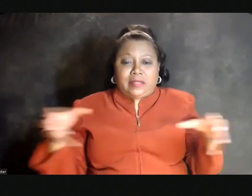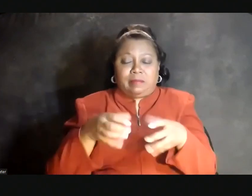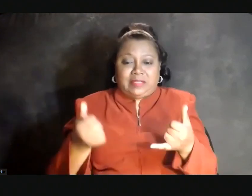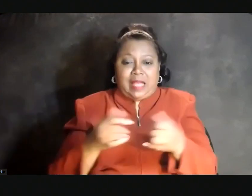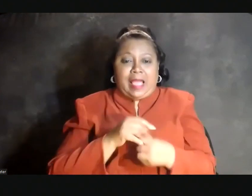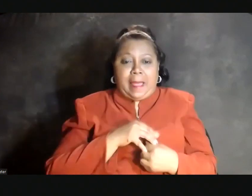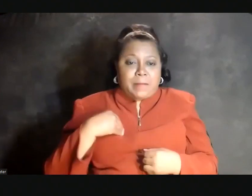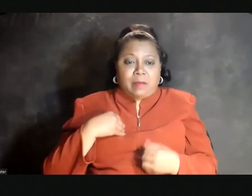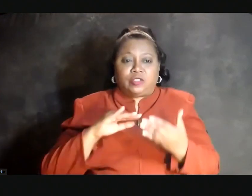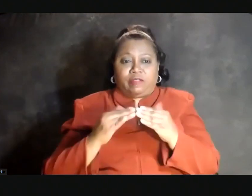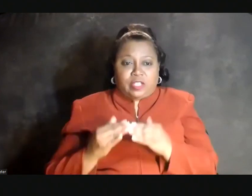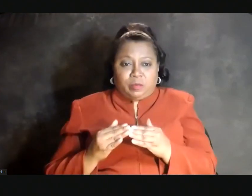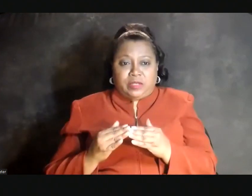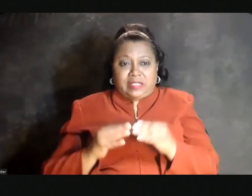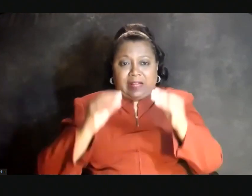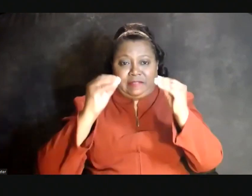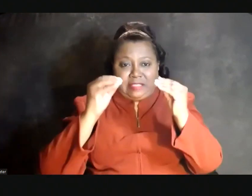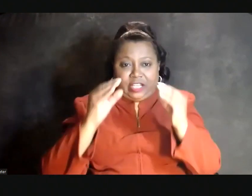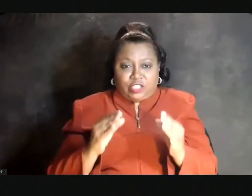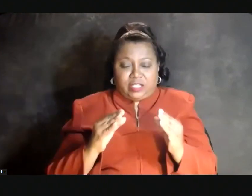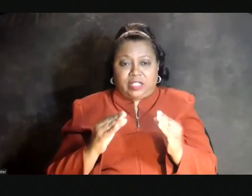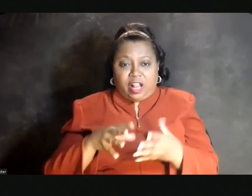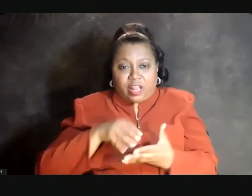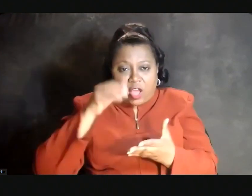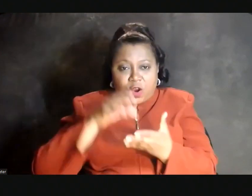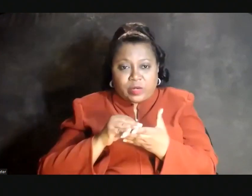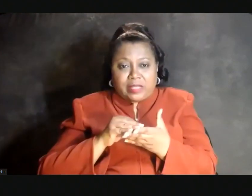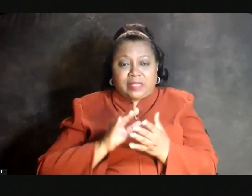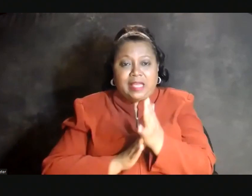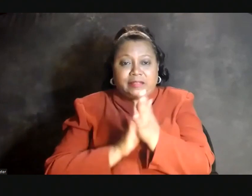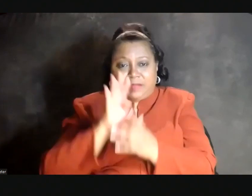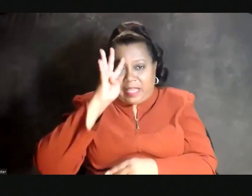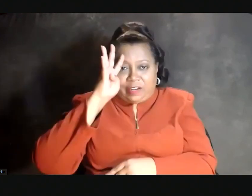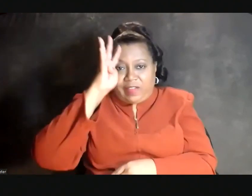of a community of teaching, learning, and innovation.